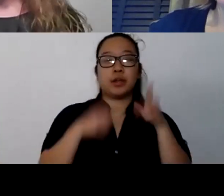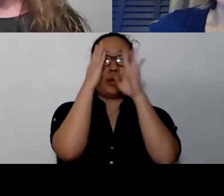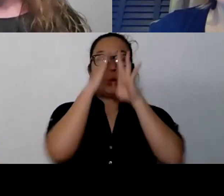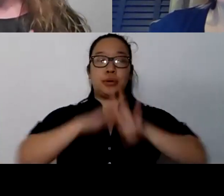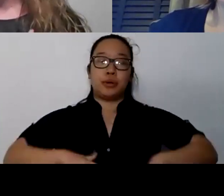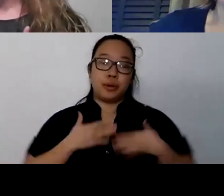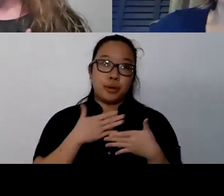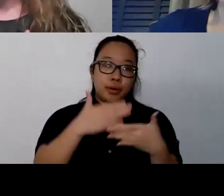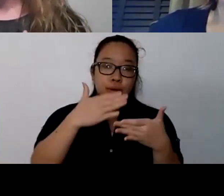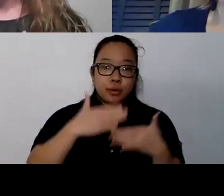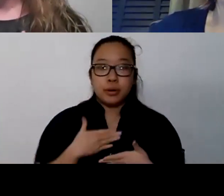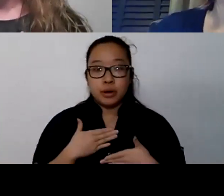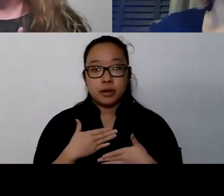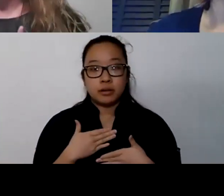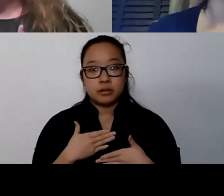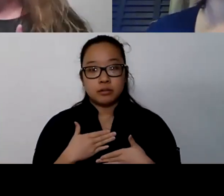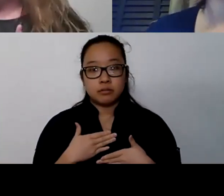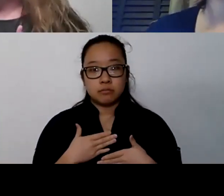What that's telling me is my body is responding.